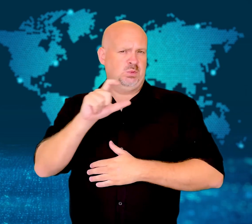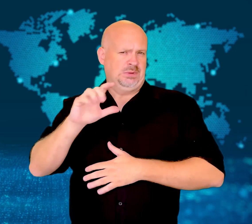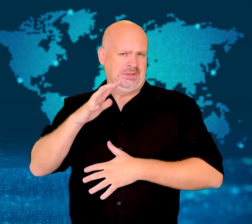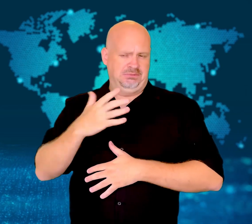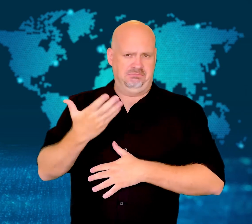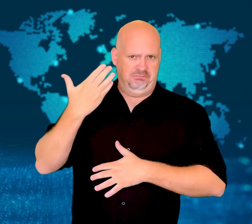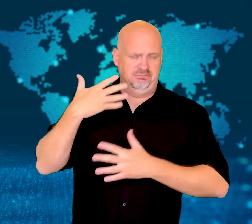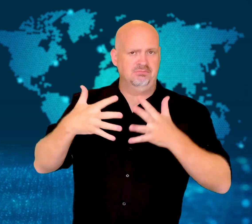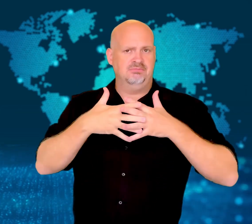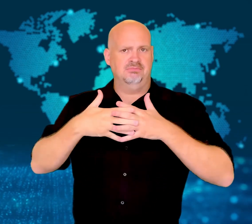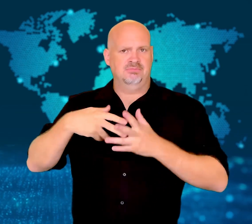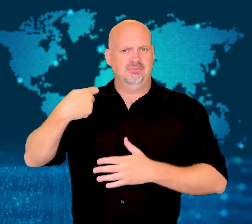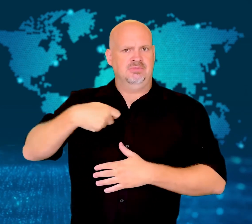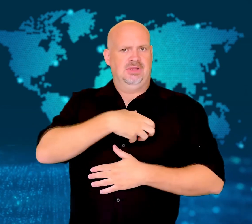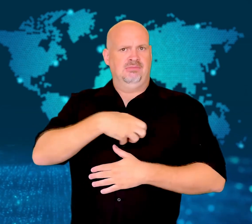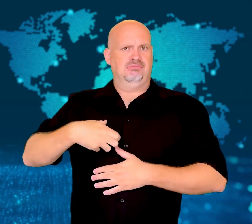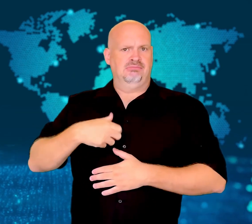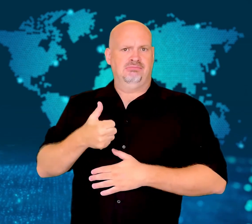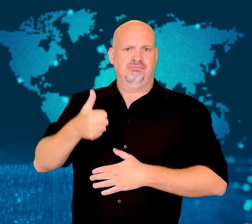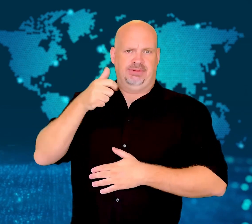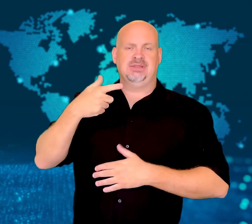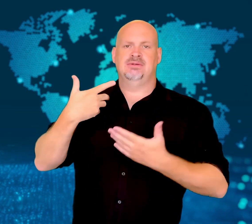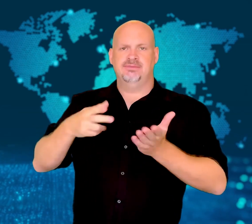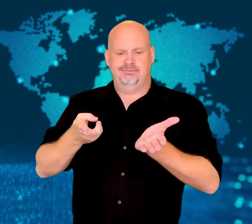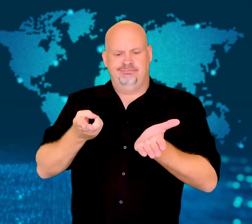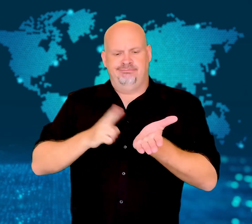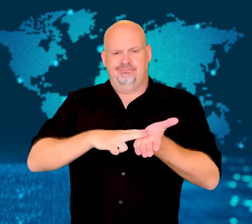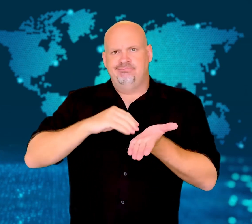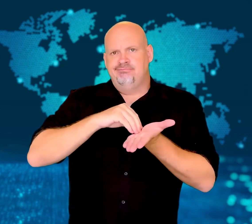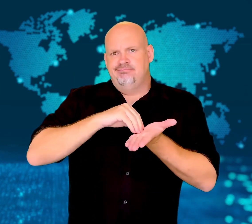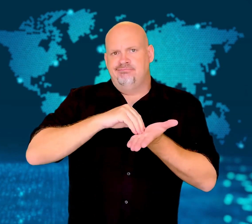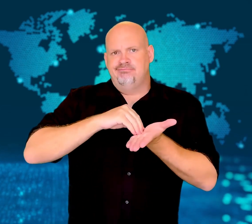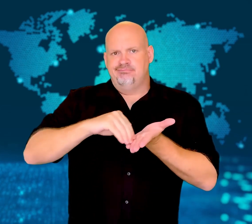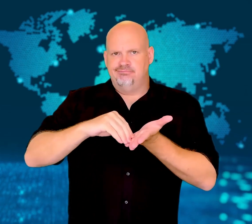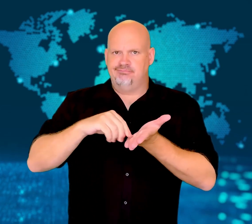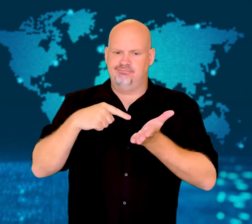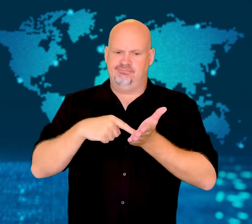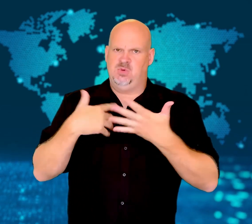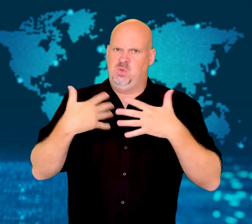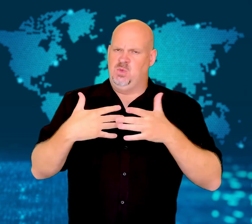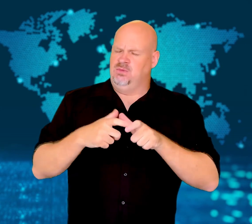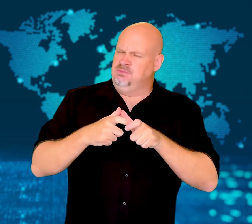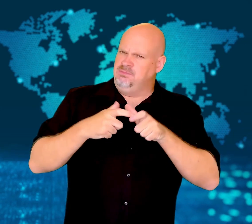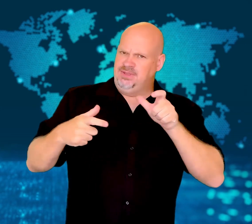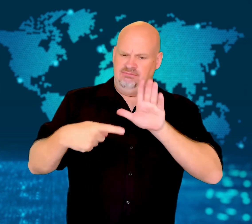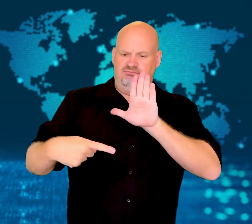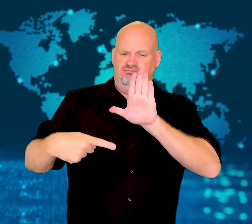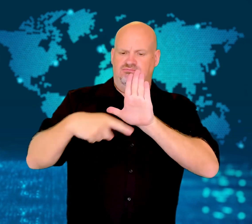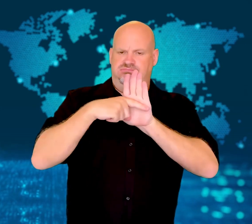Almost two weeks ago, the US President signed into law